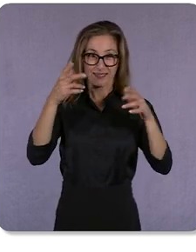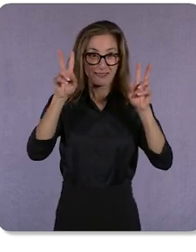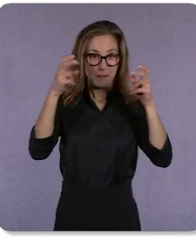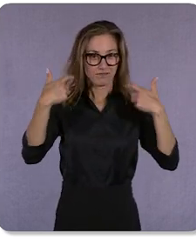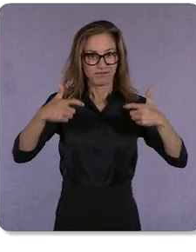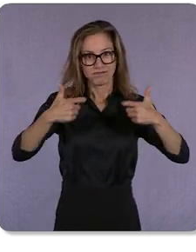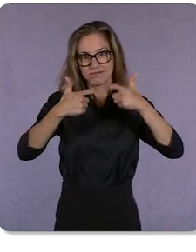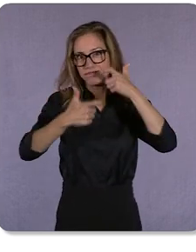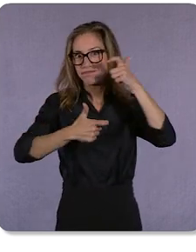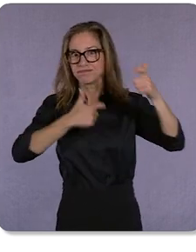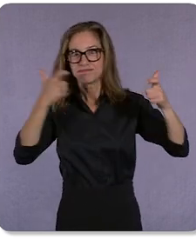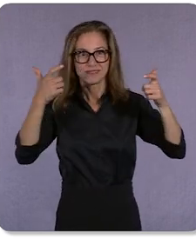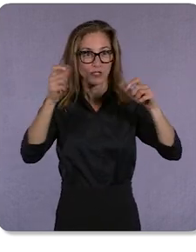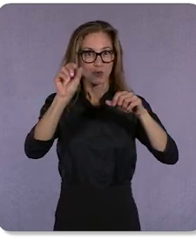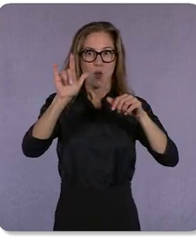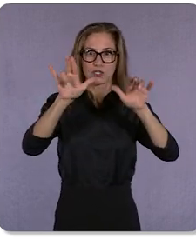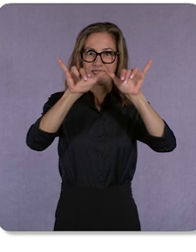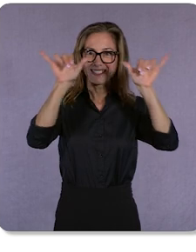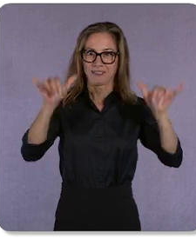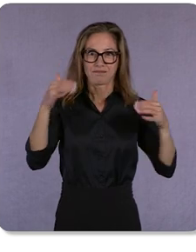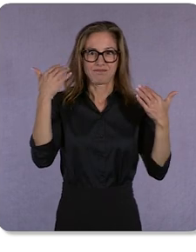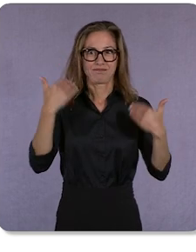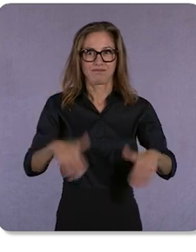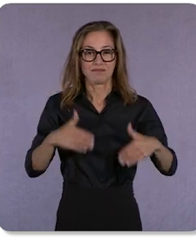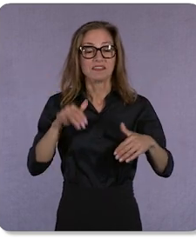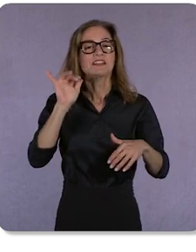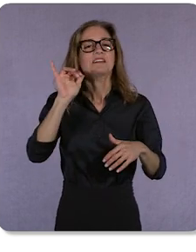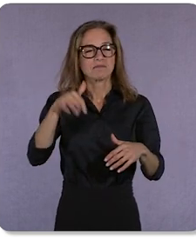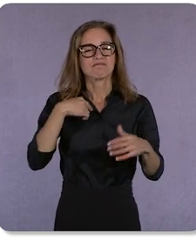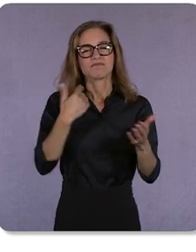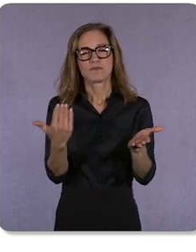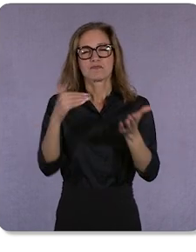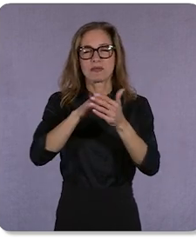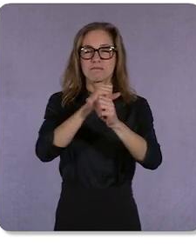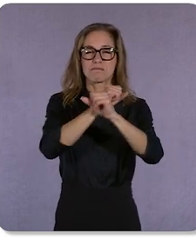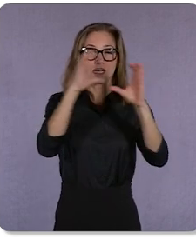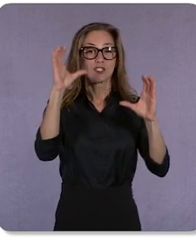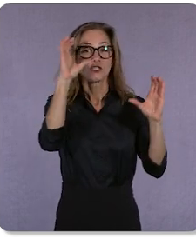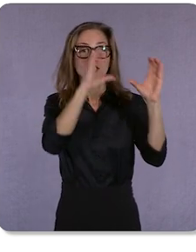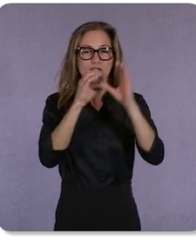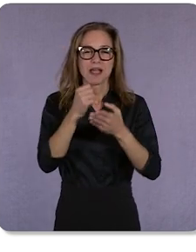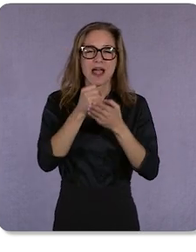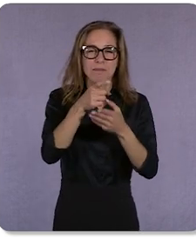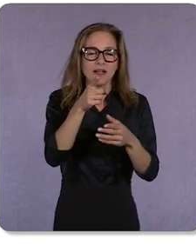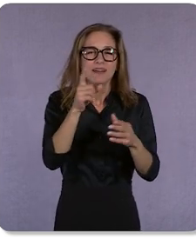That’s why we’re reimagining Search to help you explore information in a more